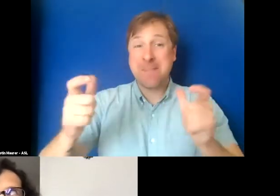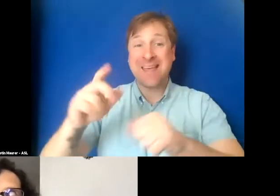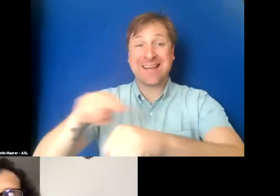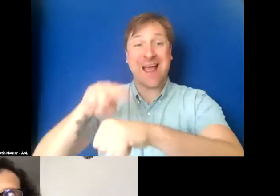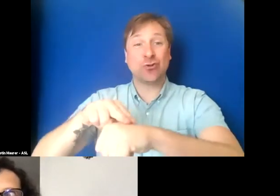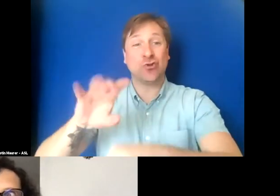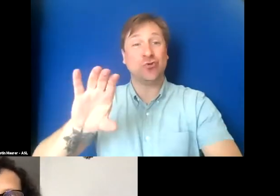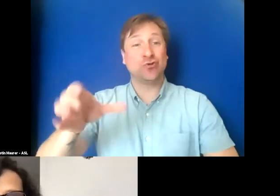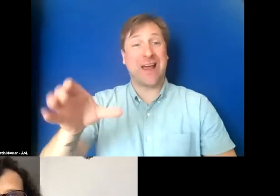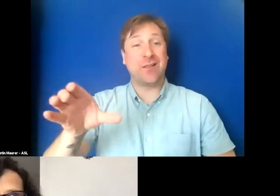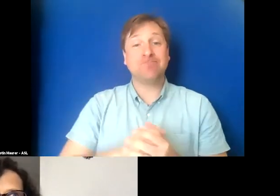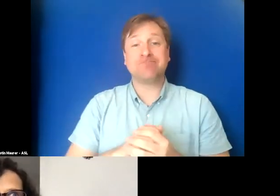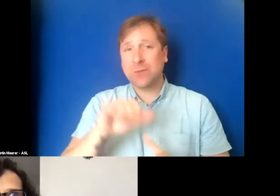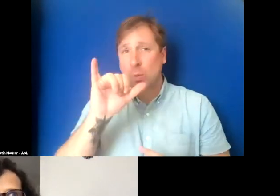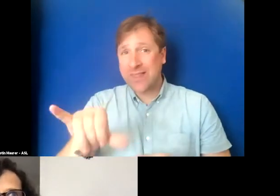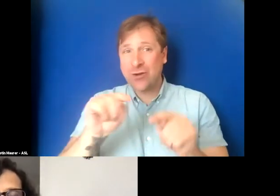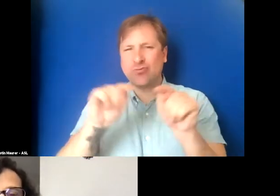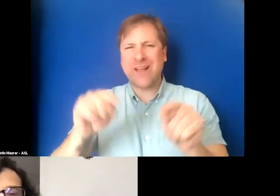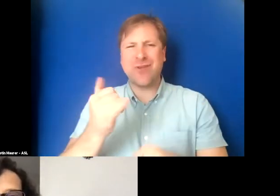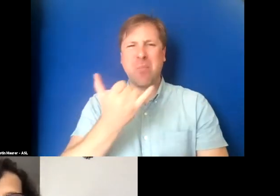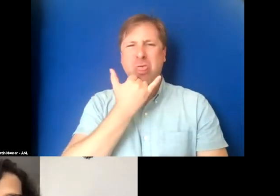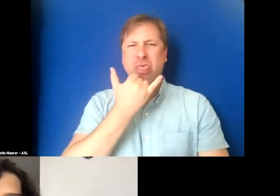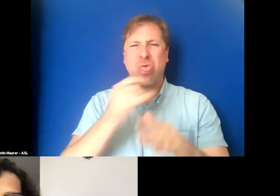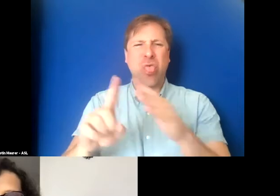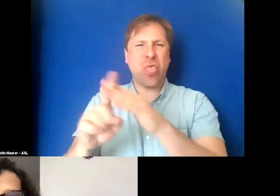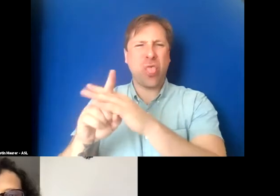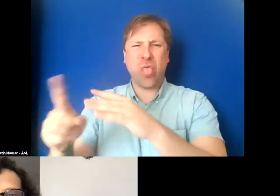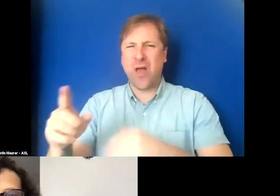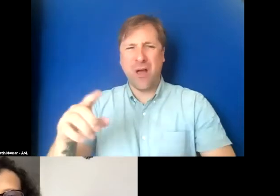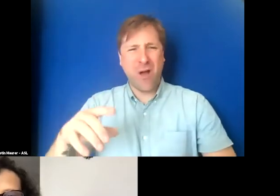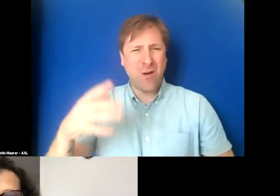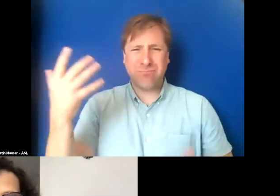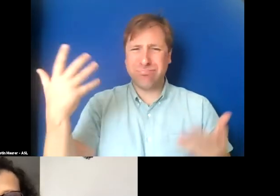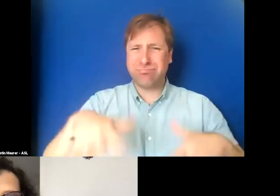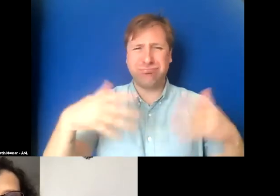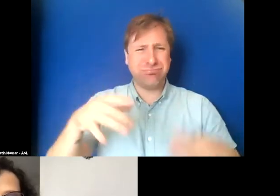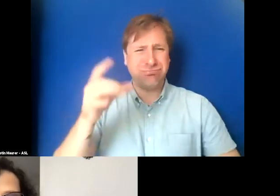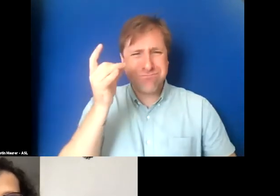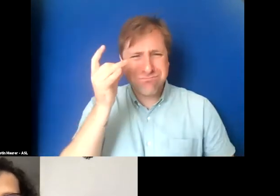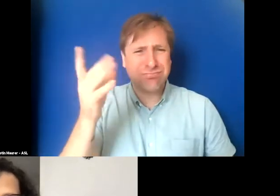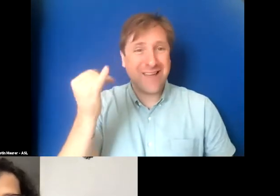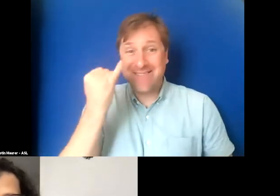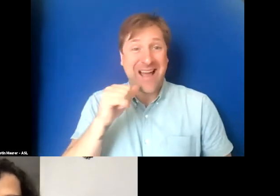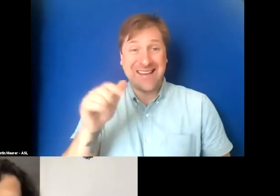And the transcript errors were extreme. If I had not been listening along and just